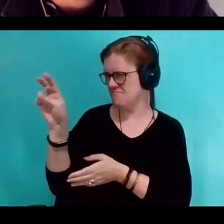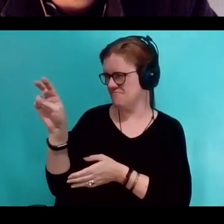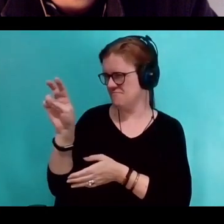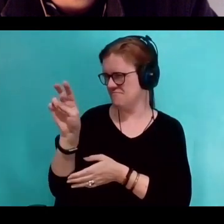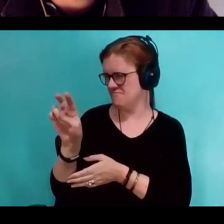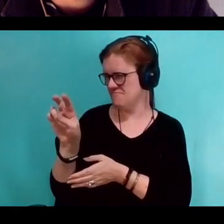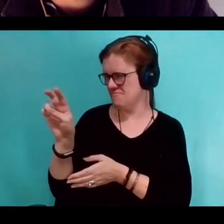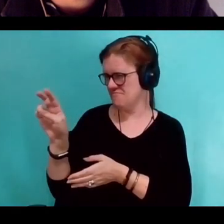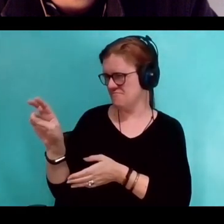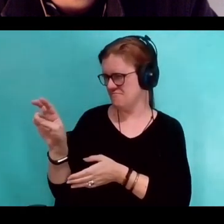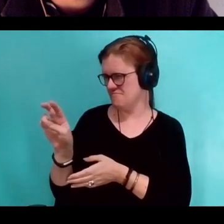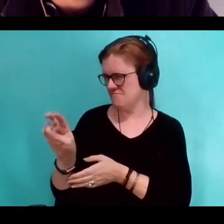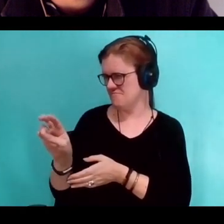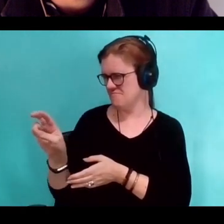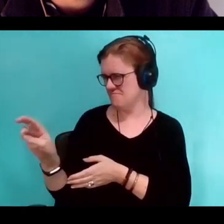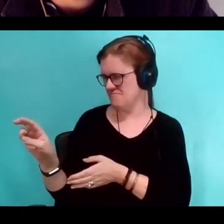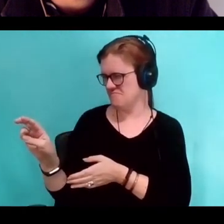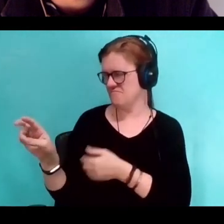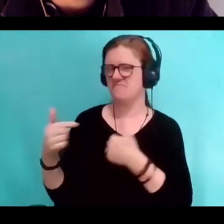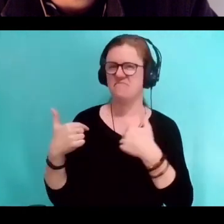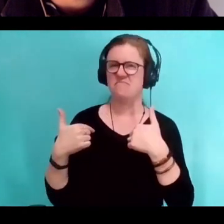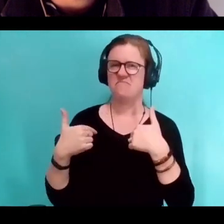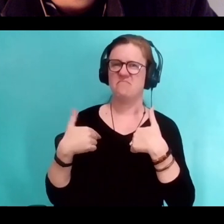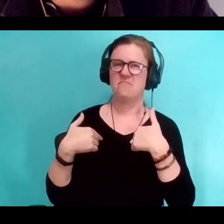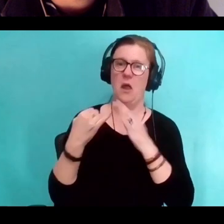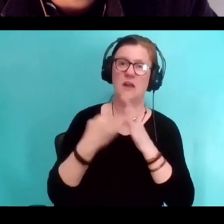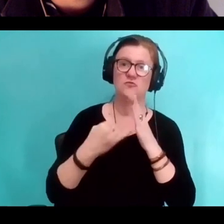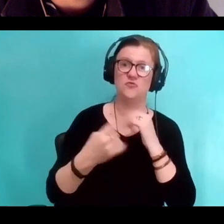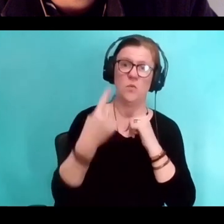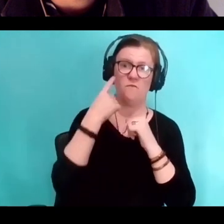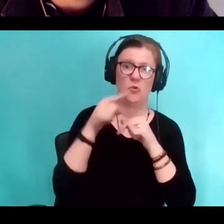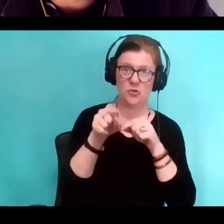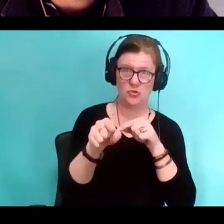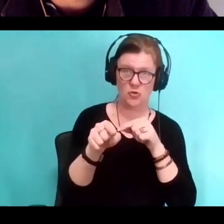which hopefully though they had the link for, I didn't do a very good job cause I was insanely nervous.